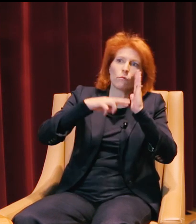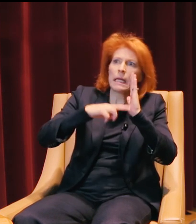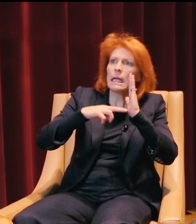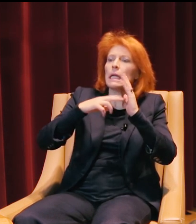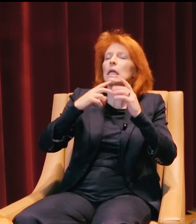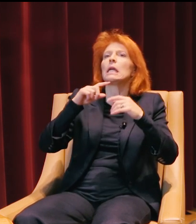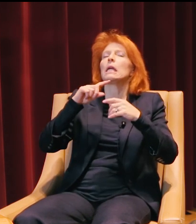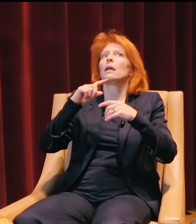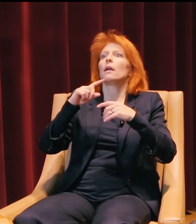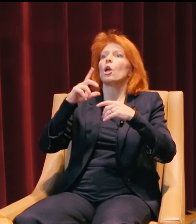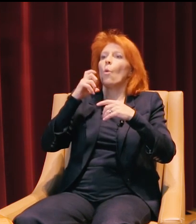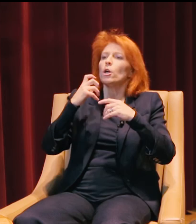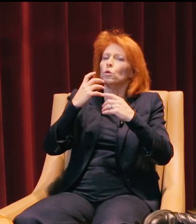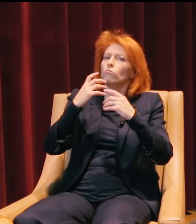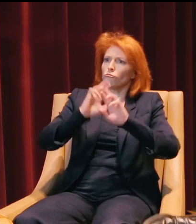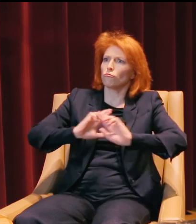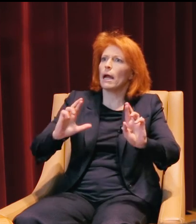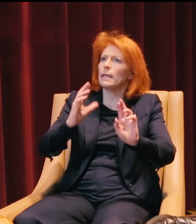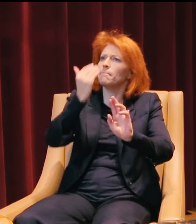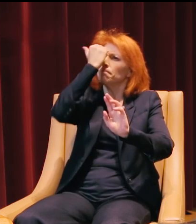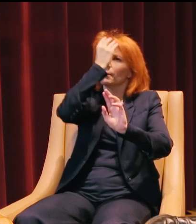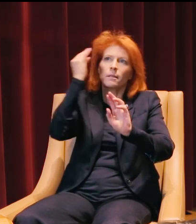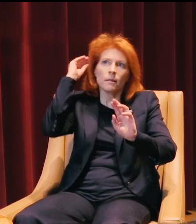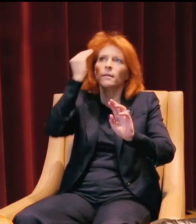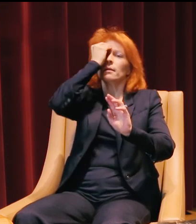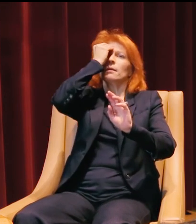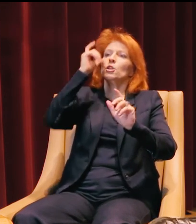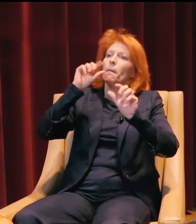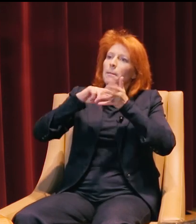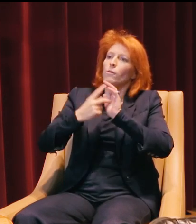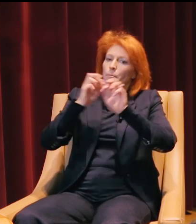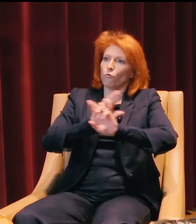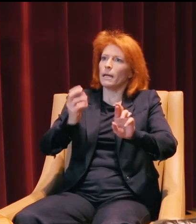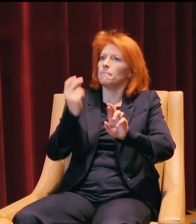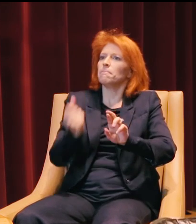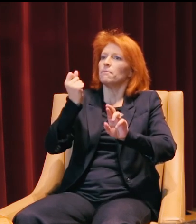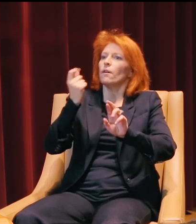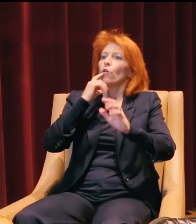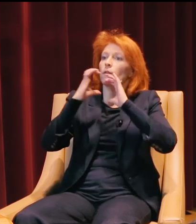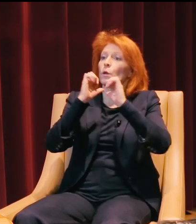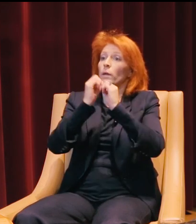that you want to be in tune with so that you can make a meaningful conversation in your classroom with the teacher.